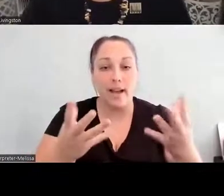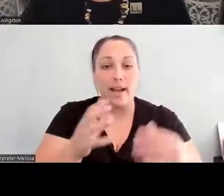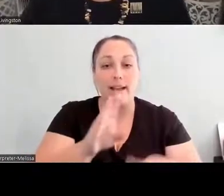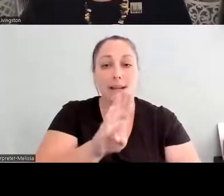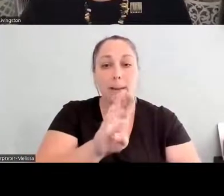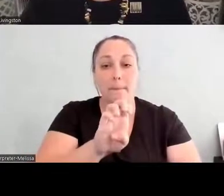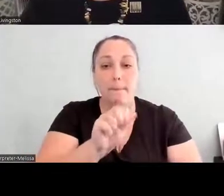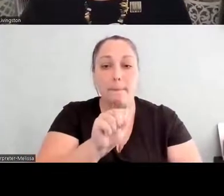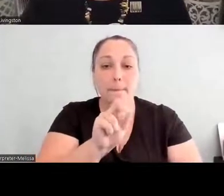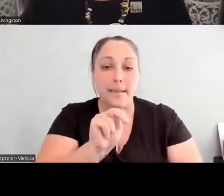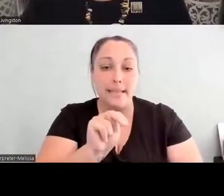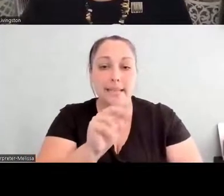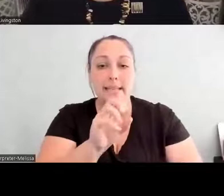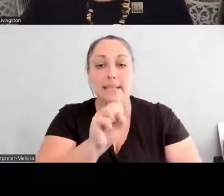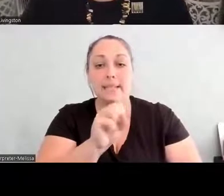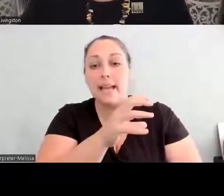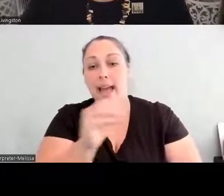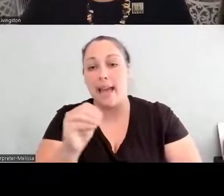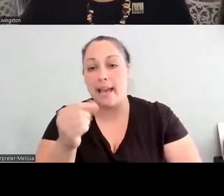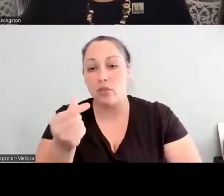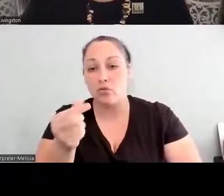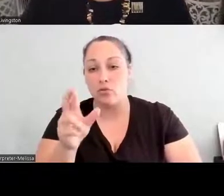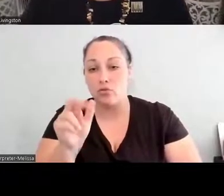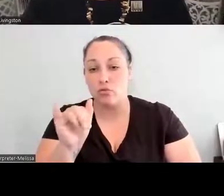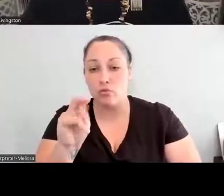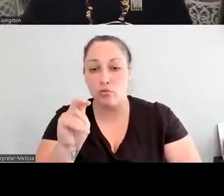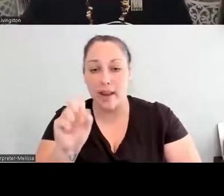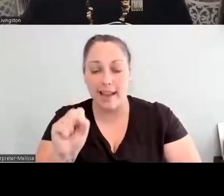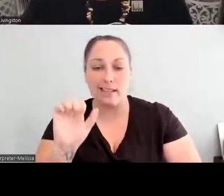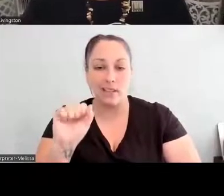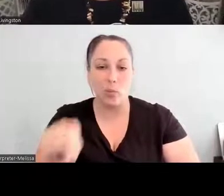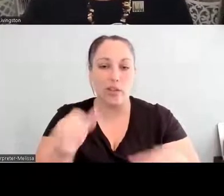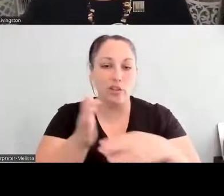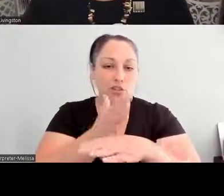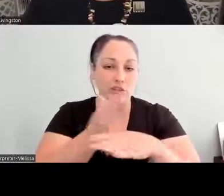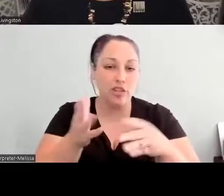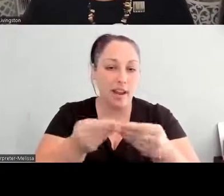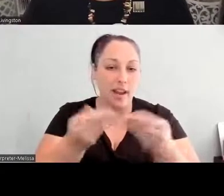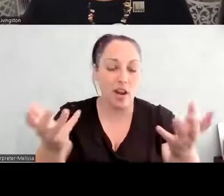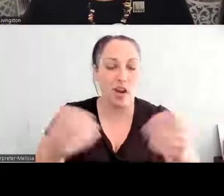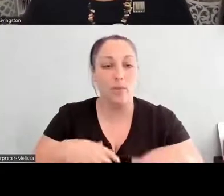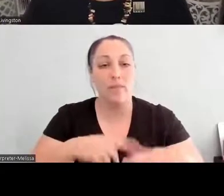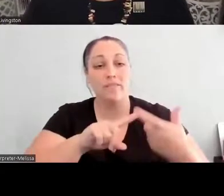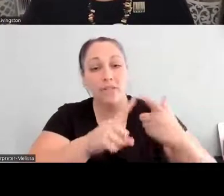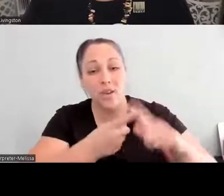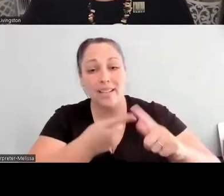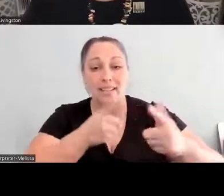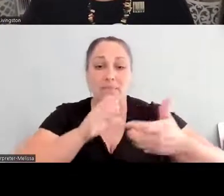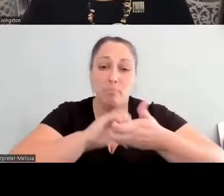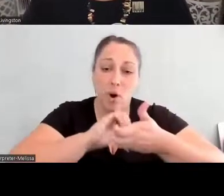share with our community members, and we had friends and partners to be able to gift these foods to us.